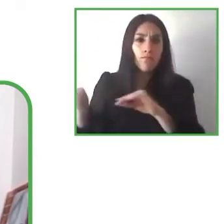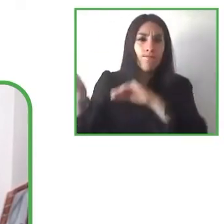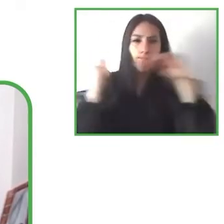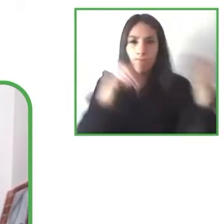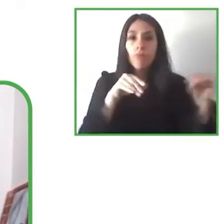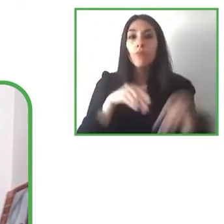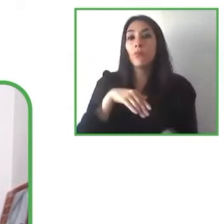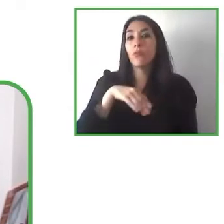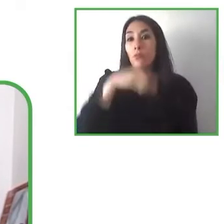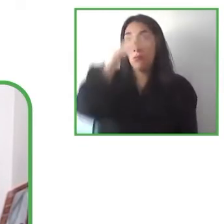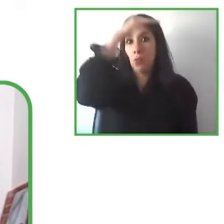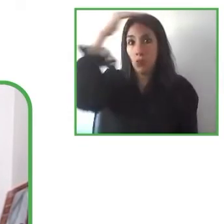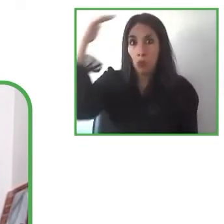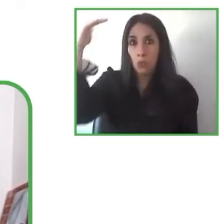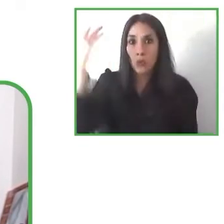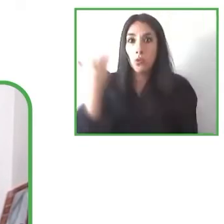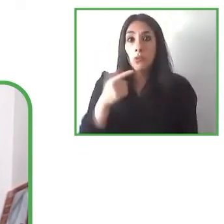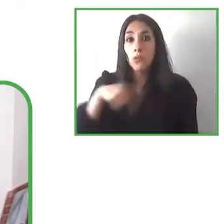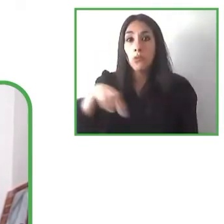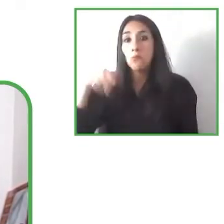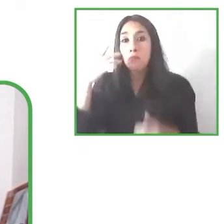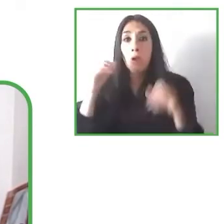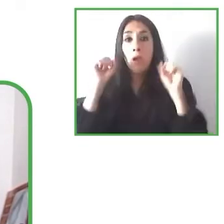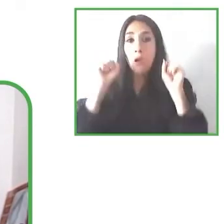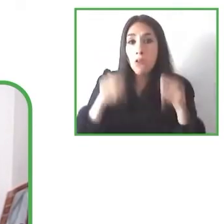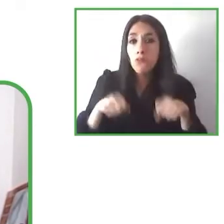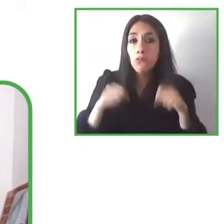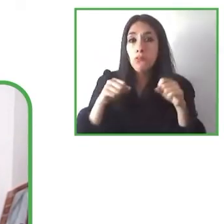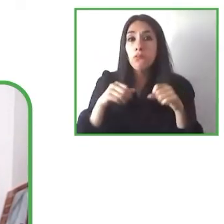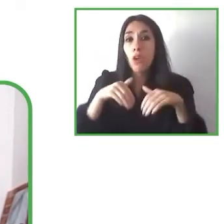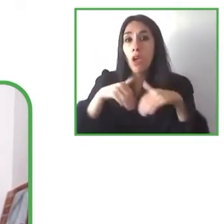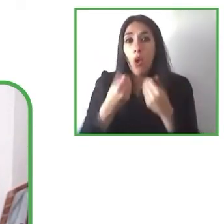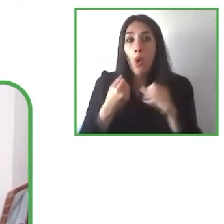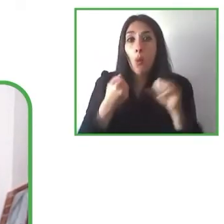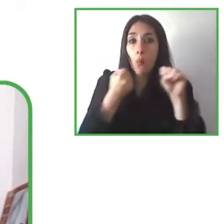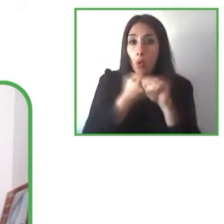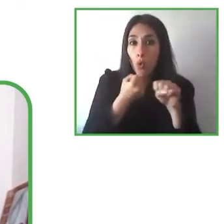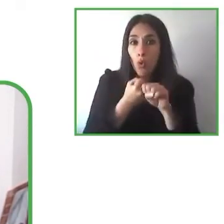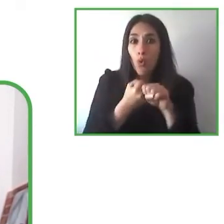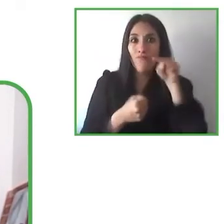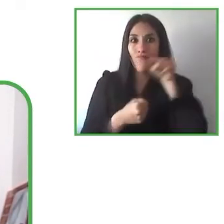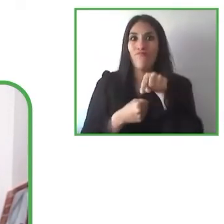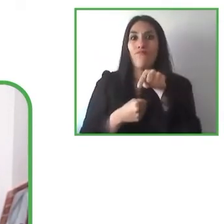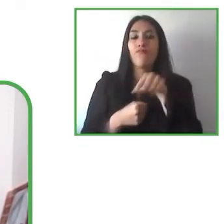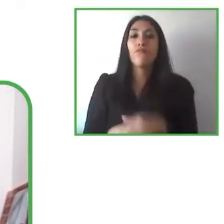we've been thinking about that because we want to accompany them in